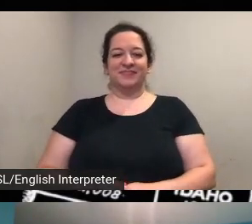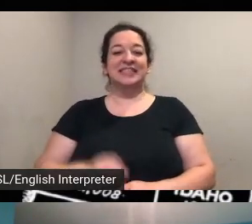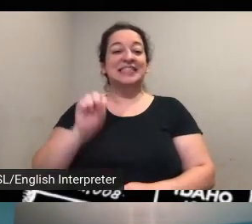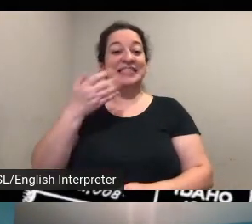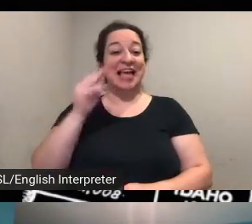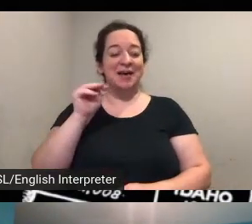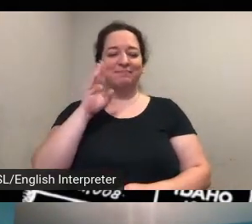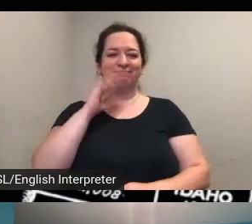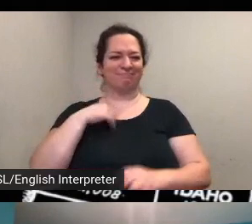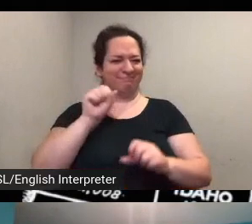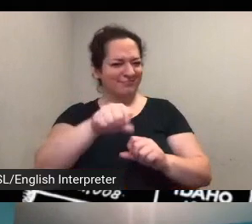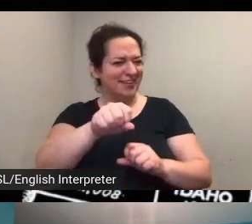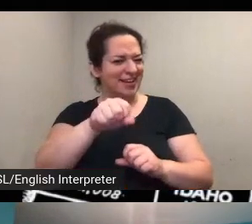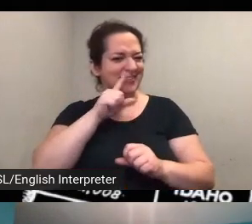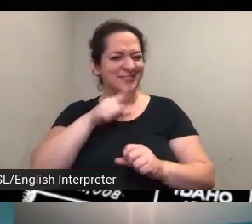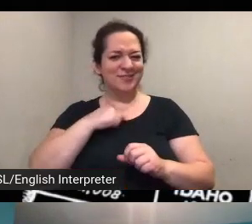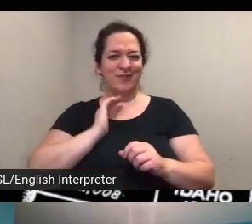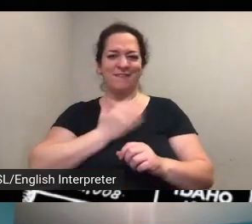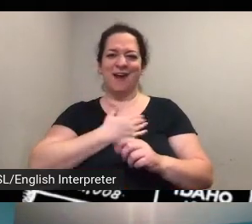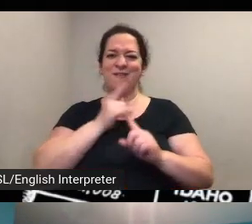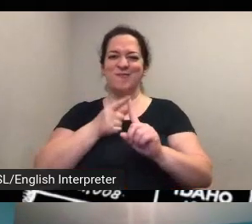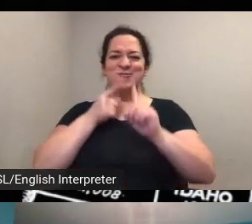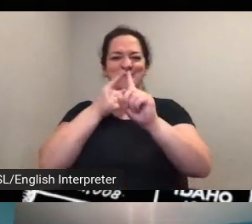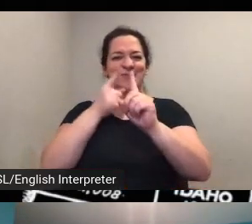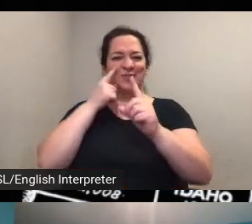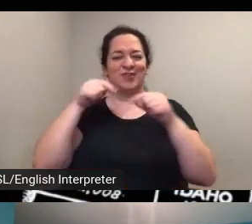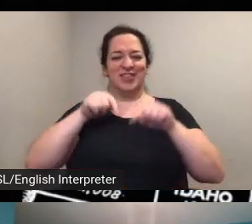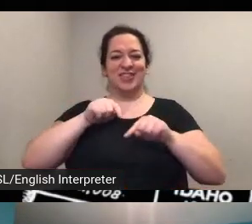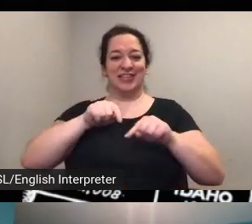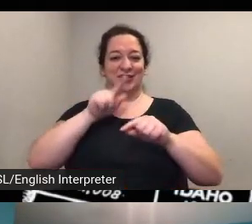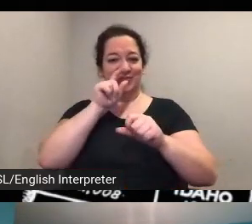this may be um um certainly came out in the presentation